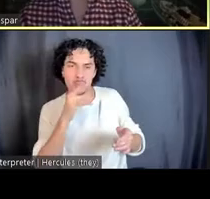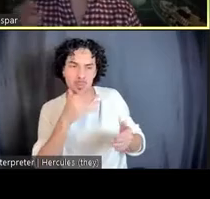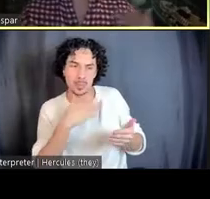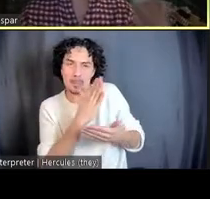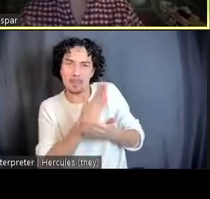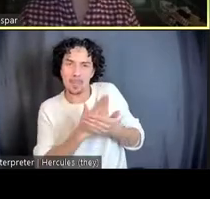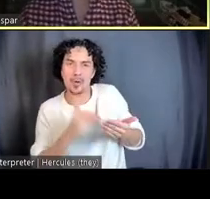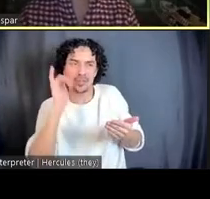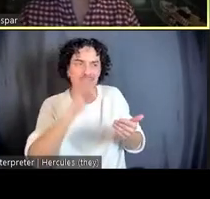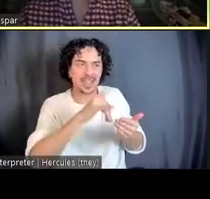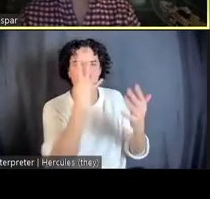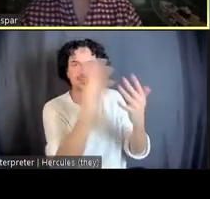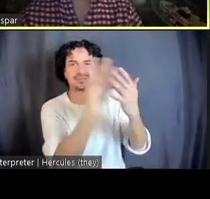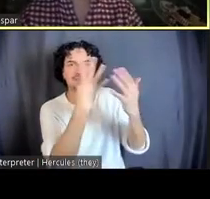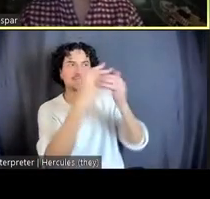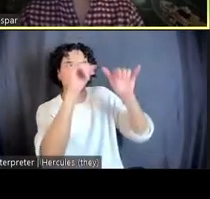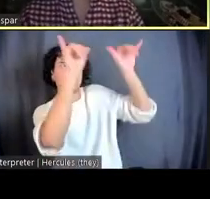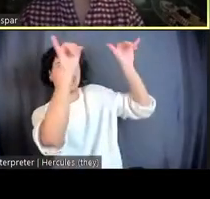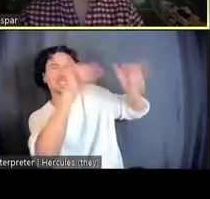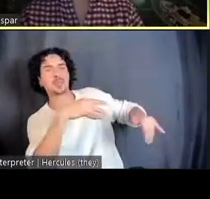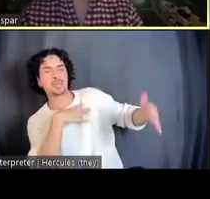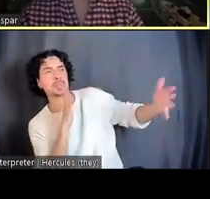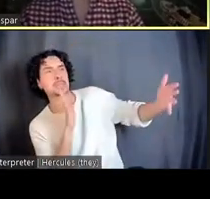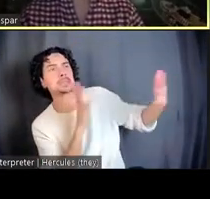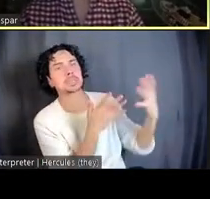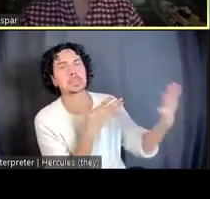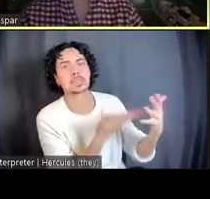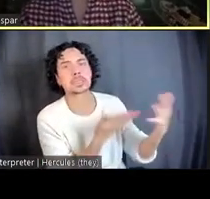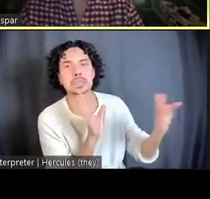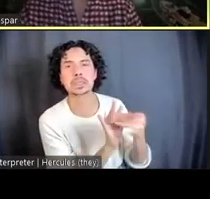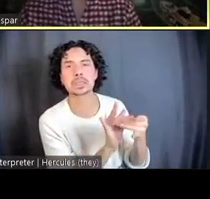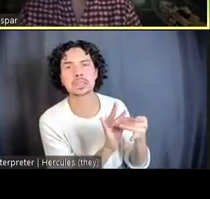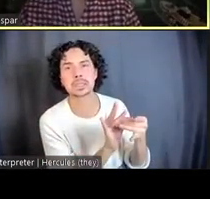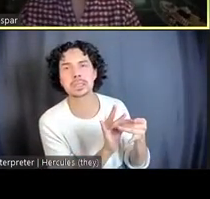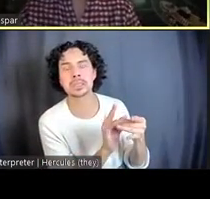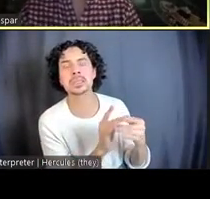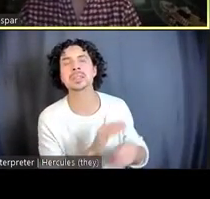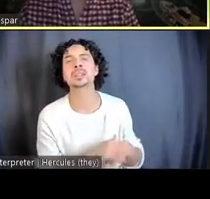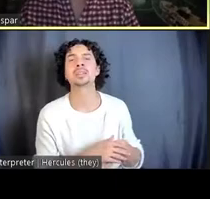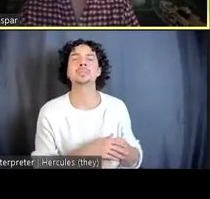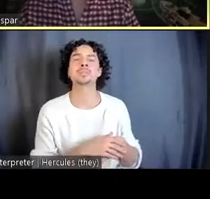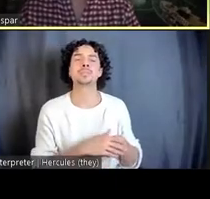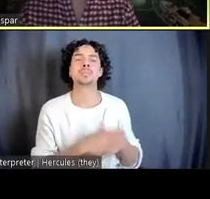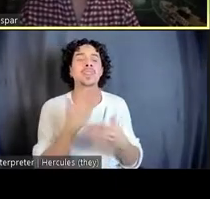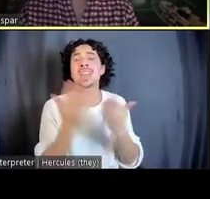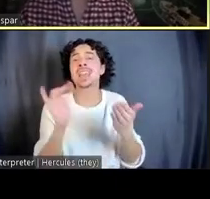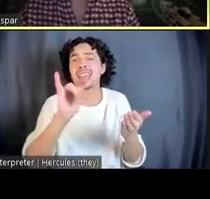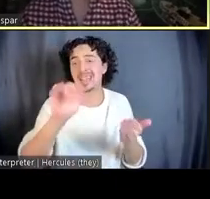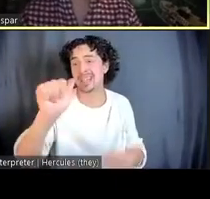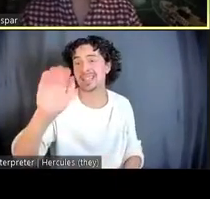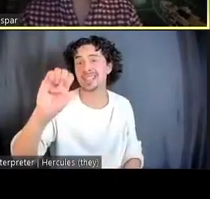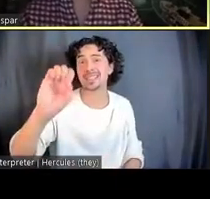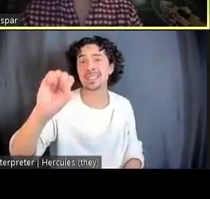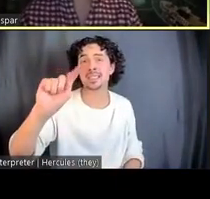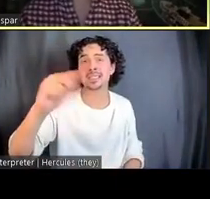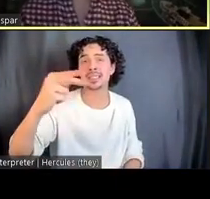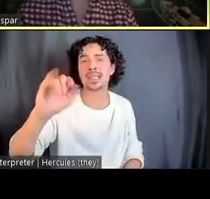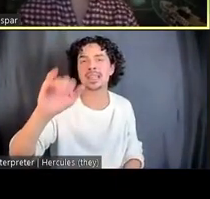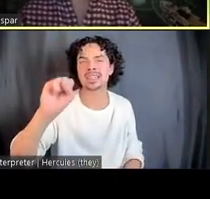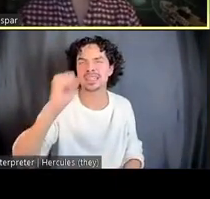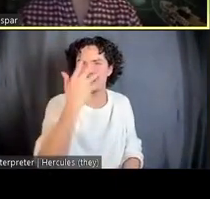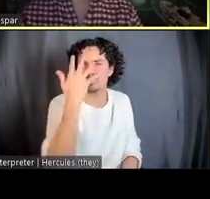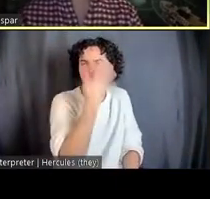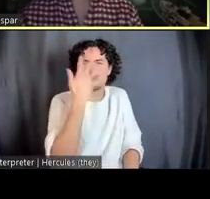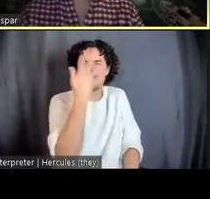whether we knew it or not, and also even things like aesthetics that are not